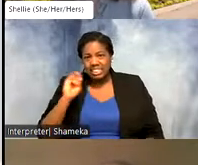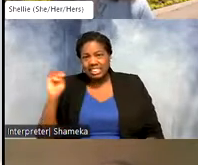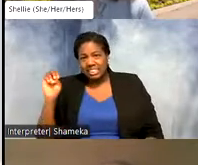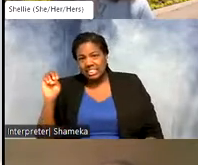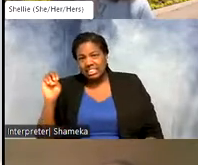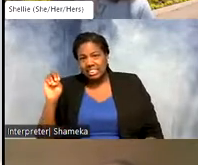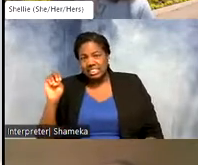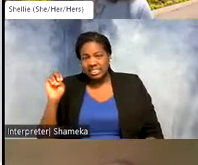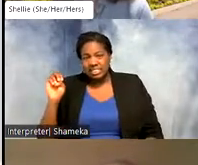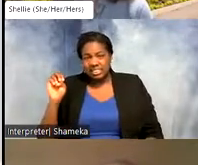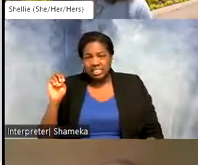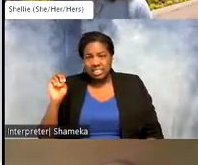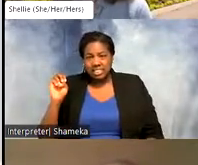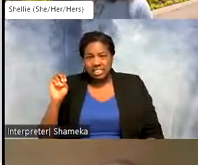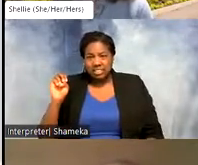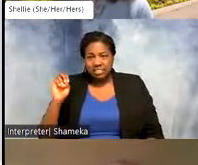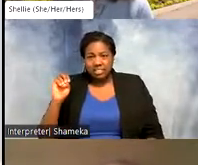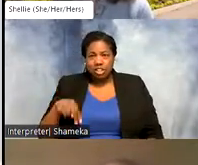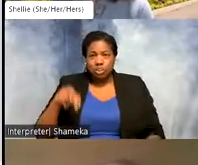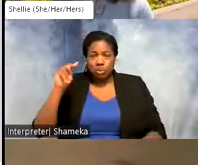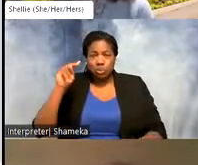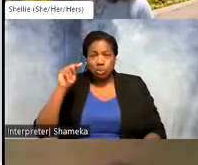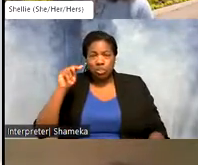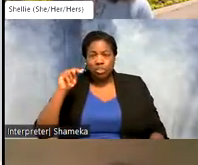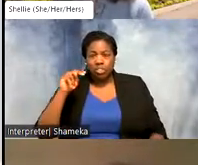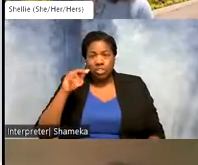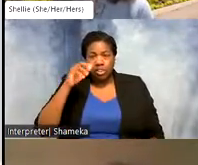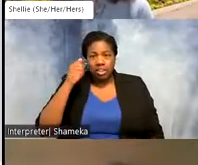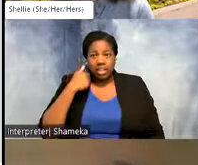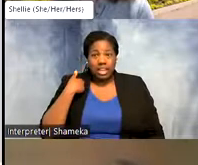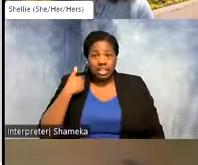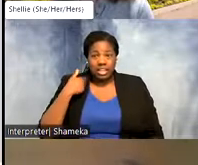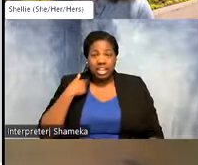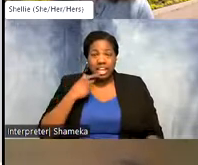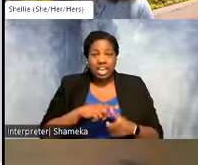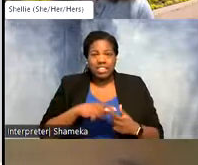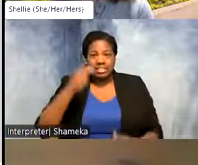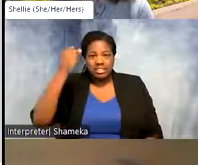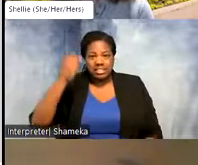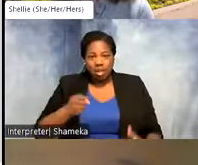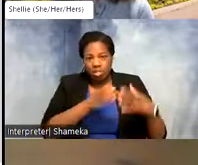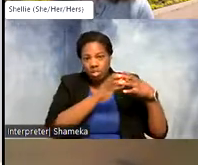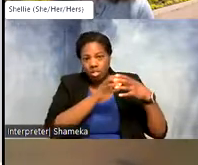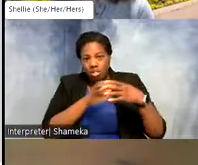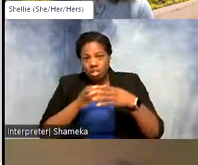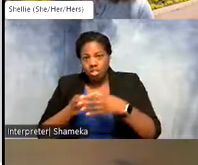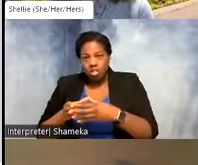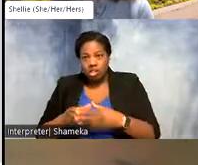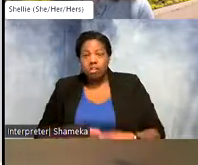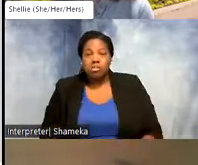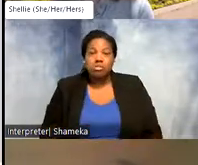slope of Canada and then it starts to head south. And so you can see these are actually